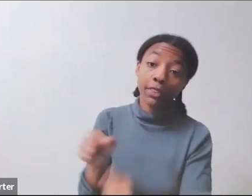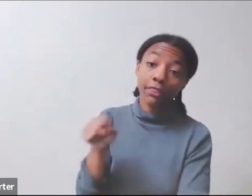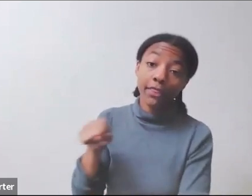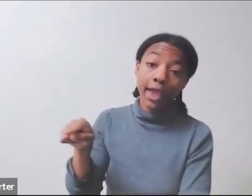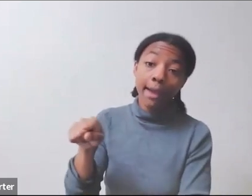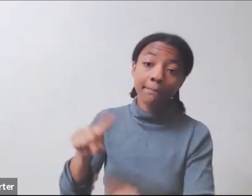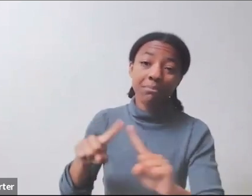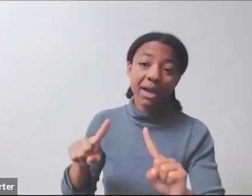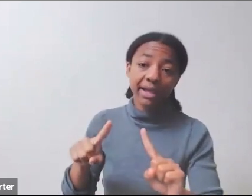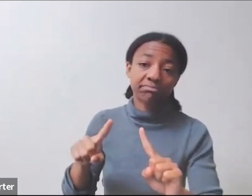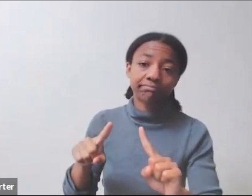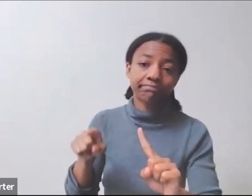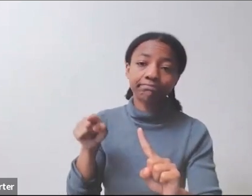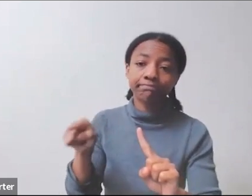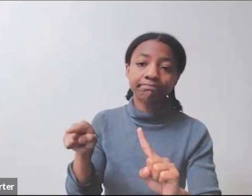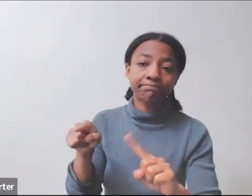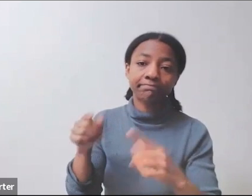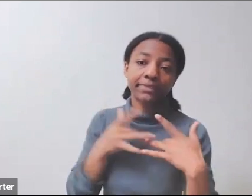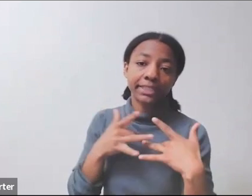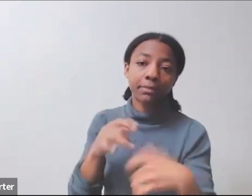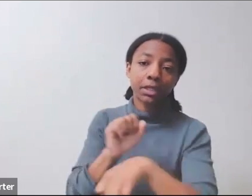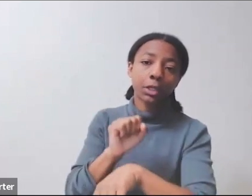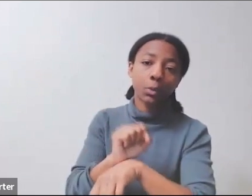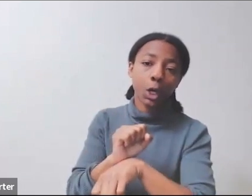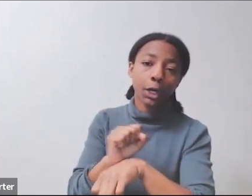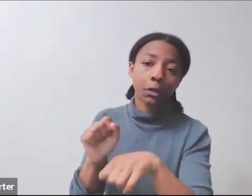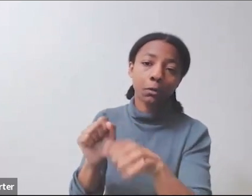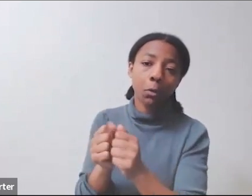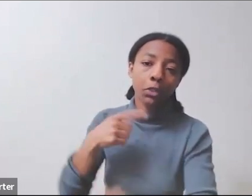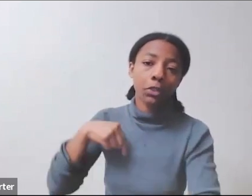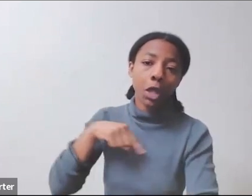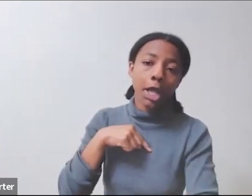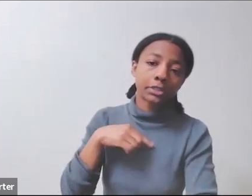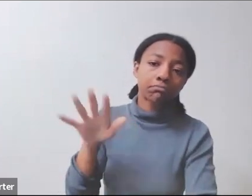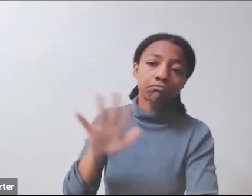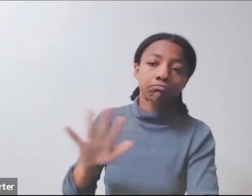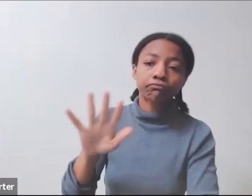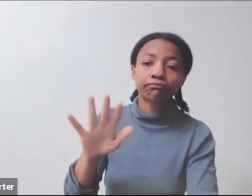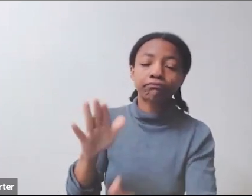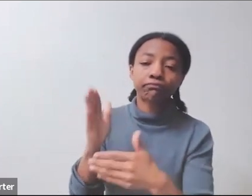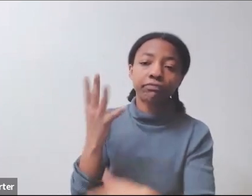One more question from Joanne asking where is the link,